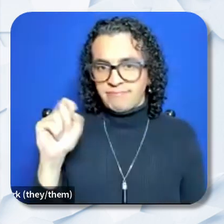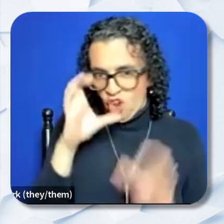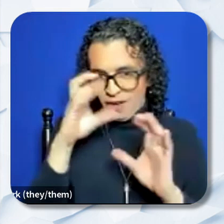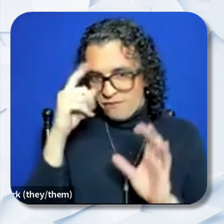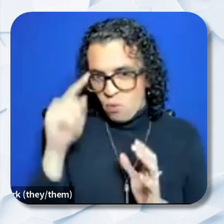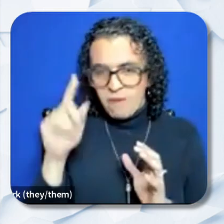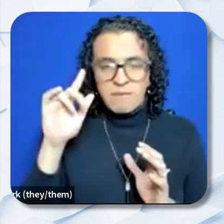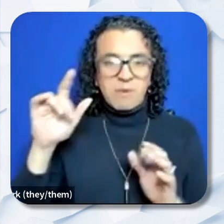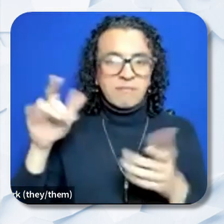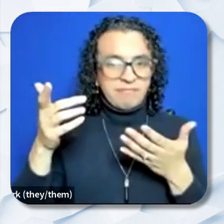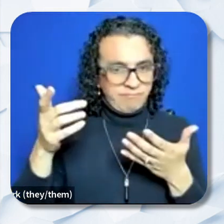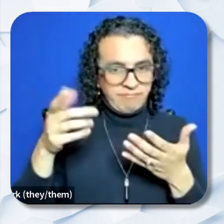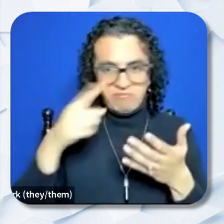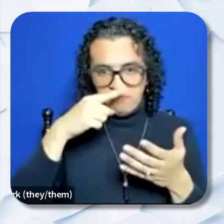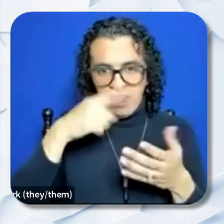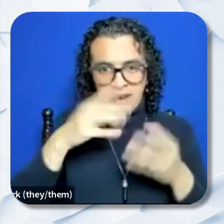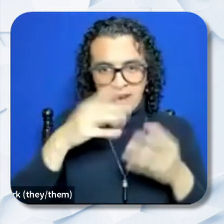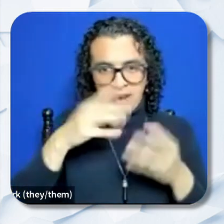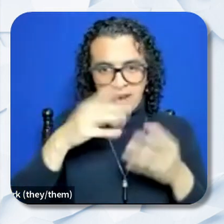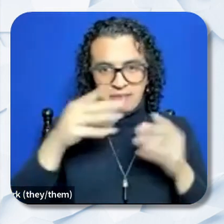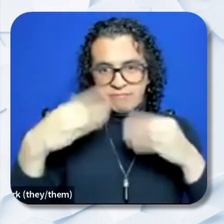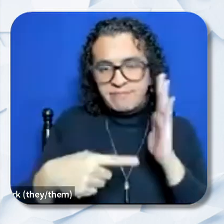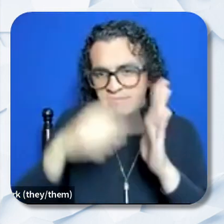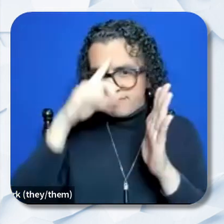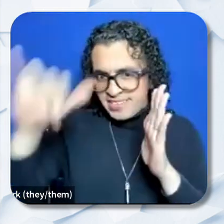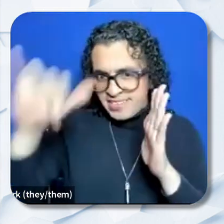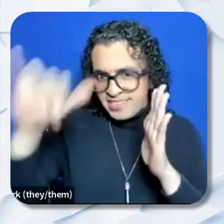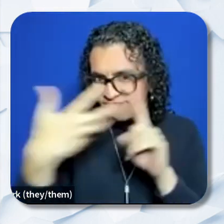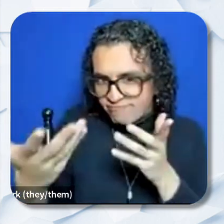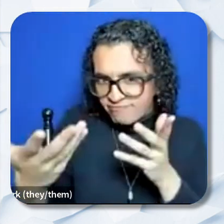provide examples that you would find most useful? You may find a list of all of the